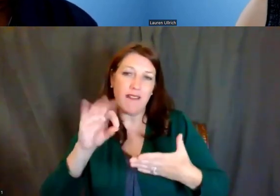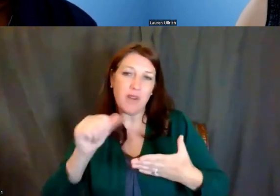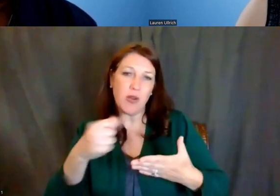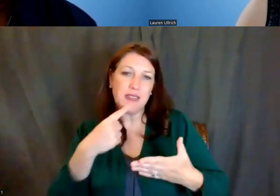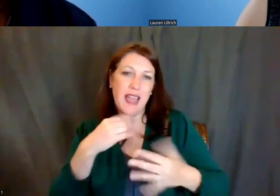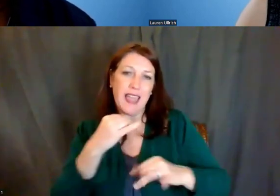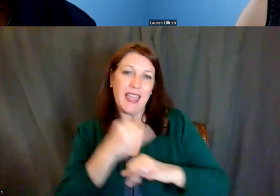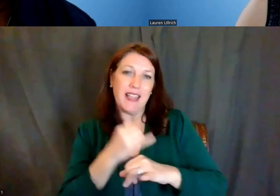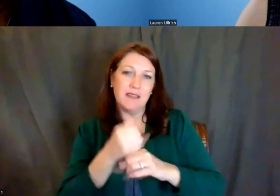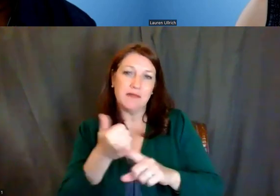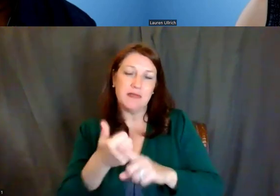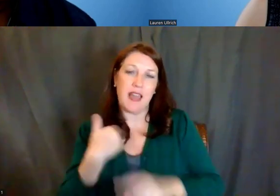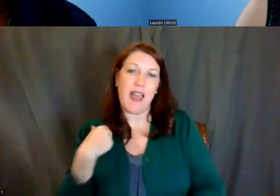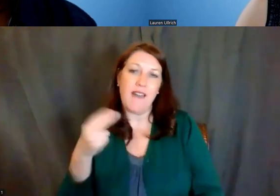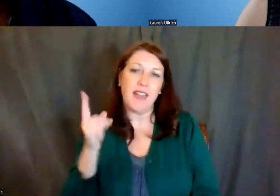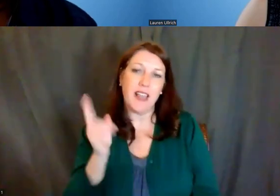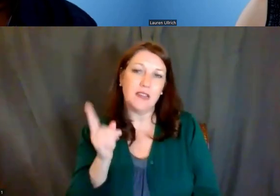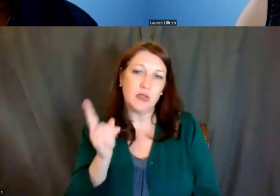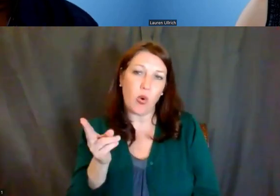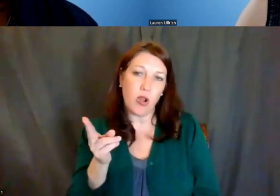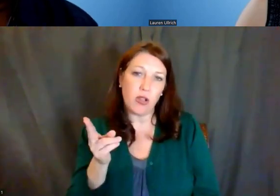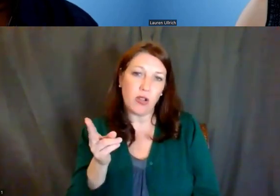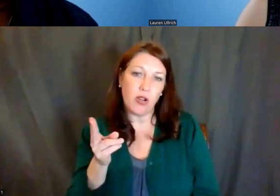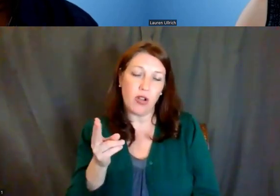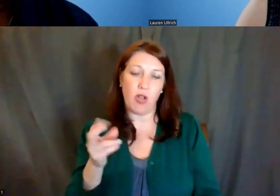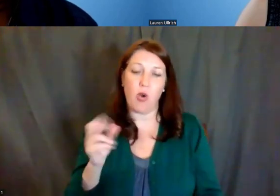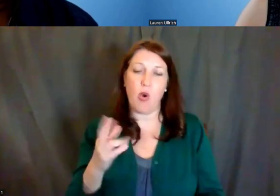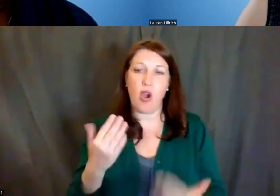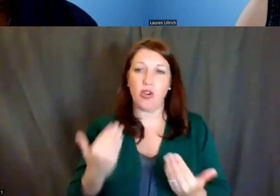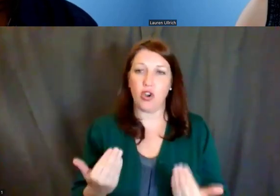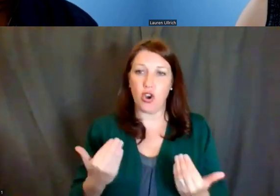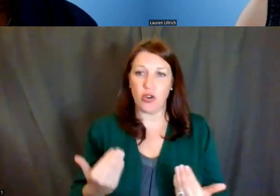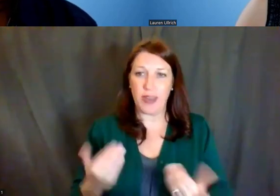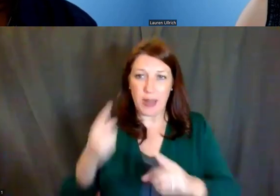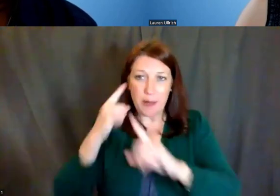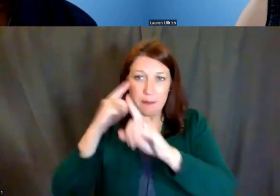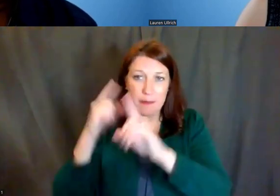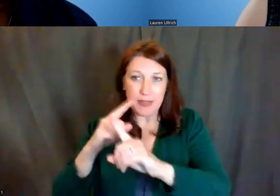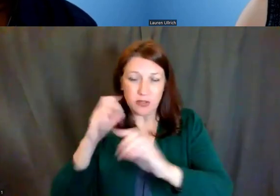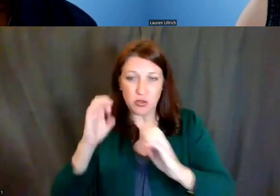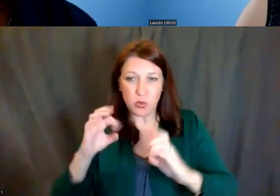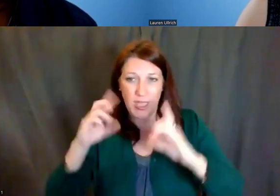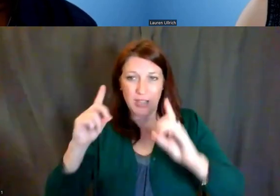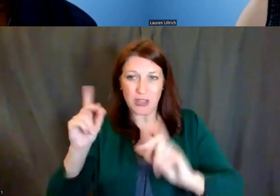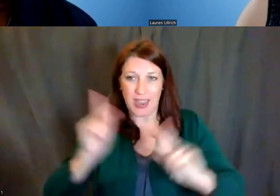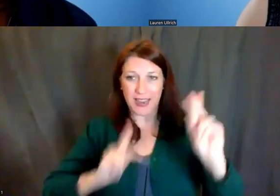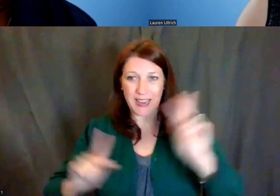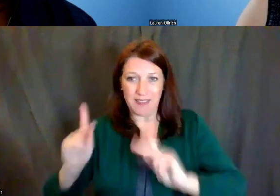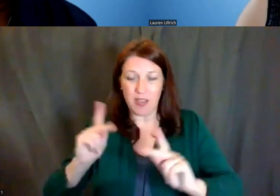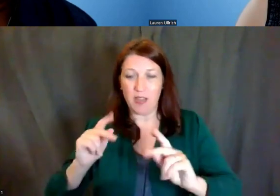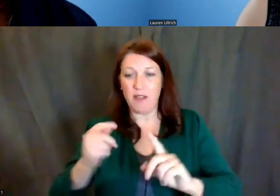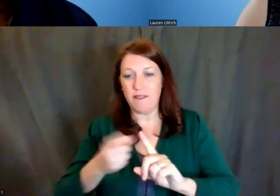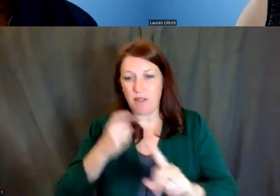that have a historical or current mission to educate individuals from underrepresented backgrounds.